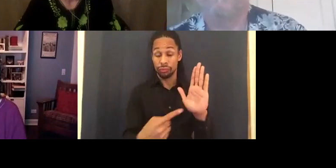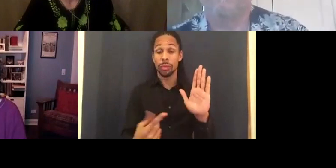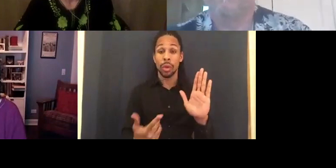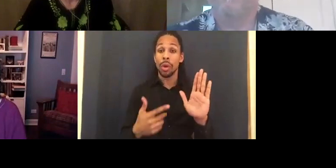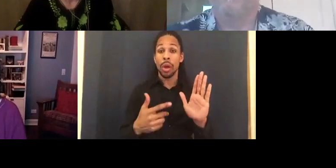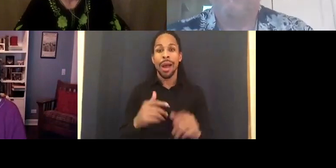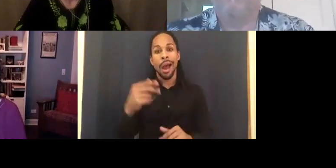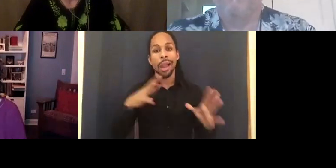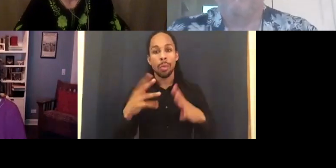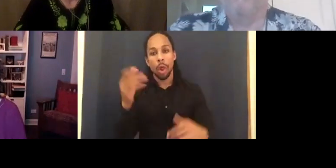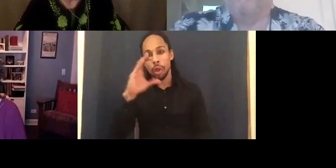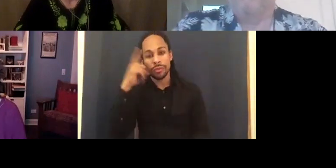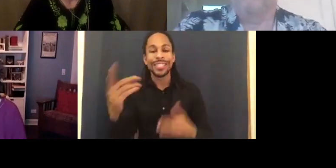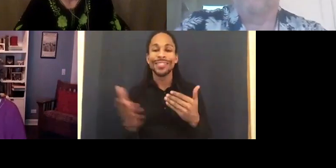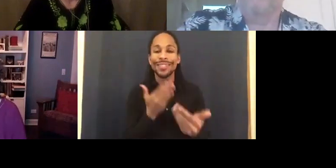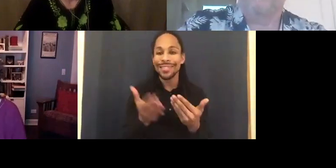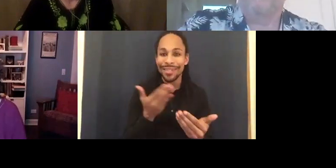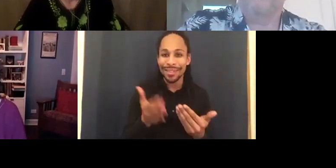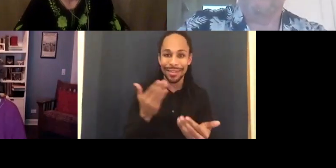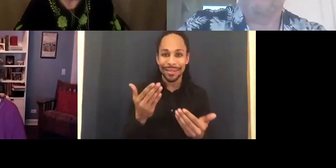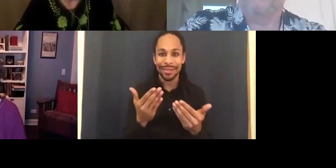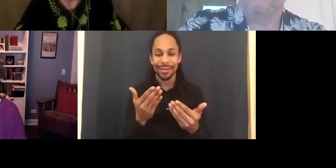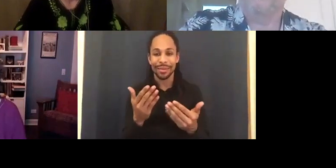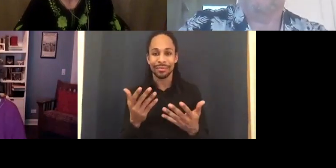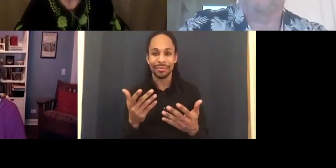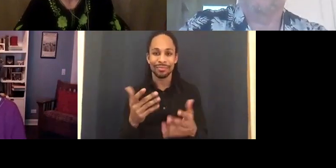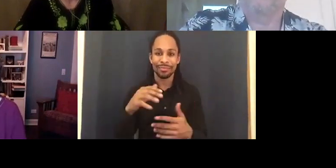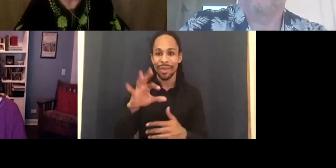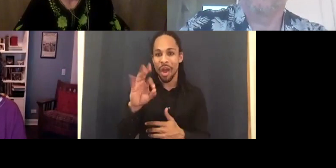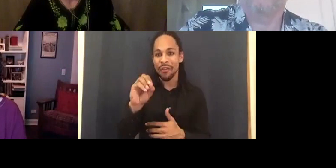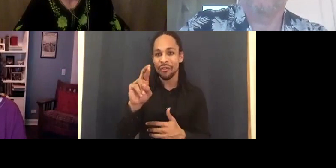There's so much money invested. They want an insured success.